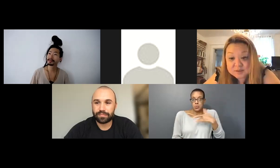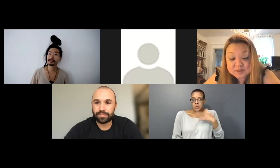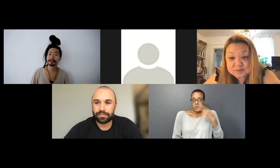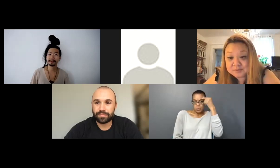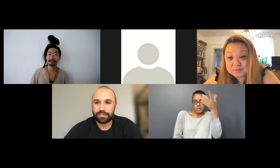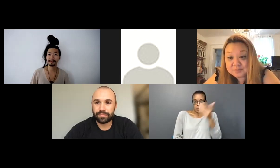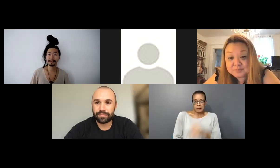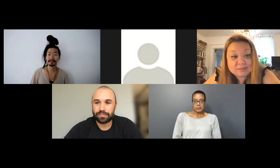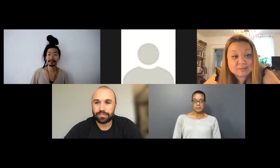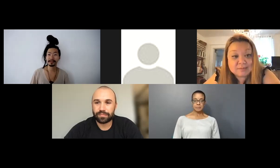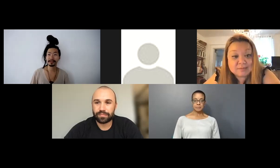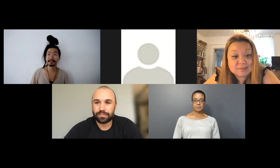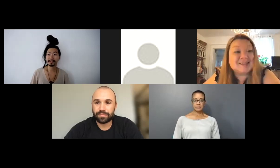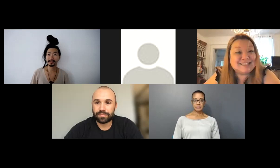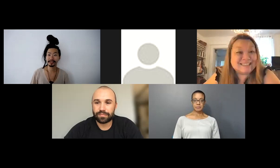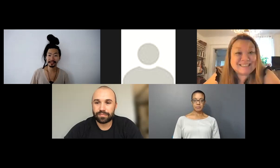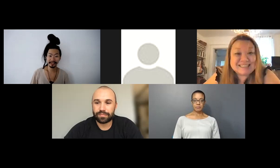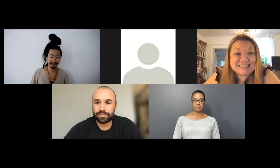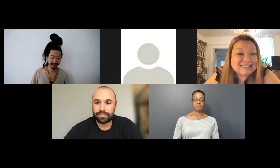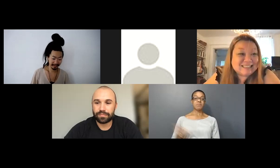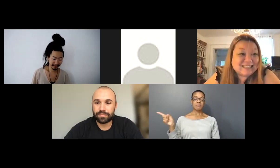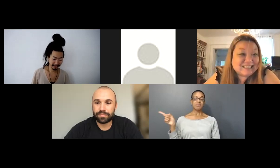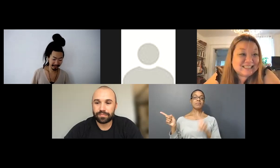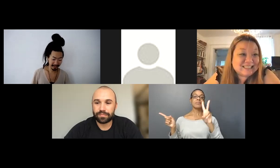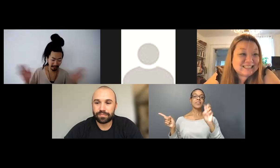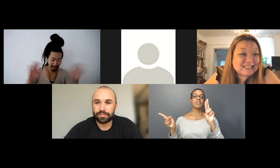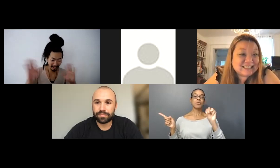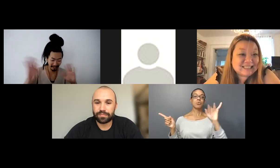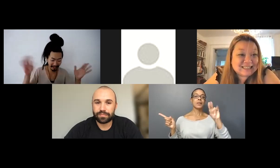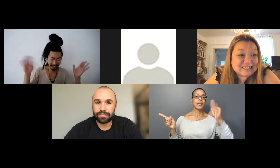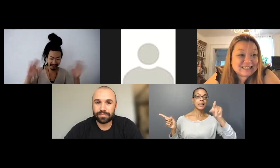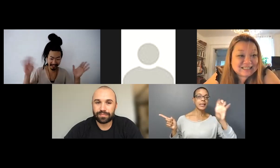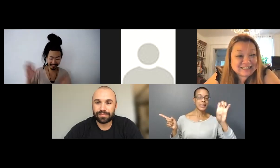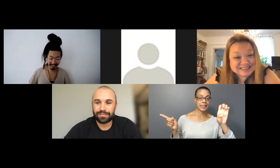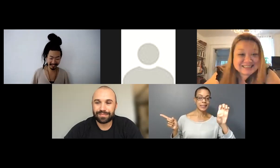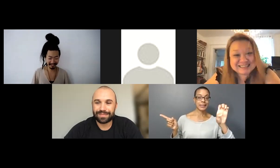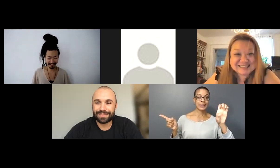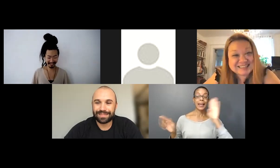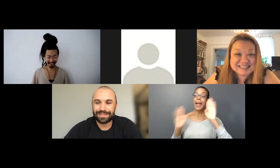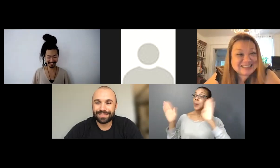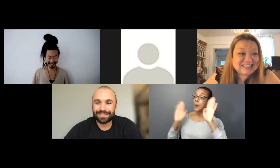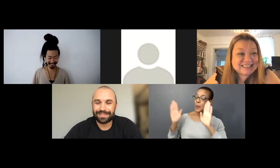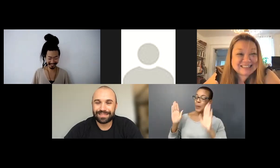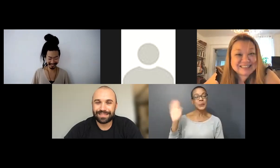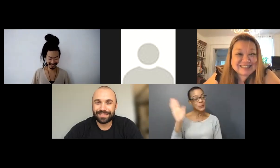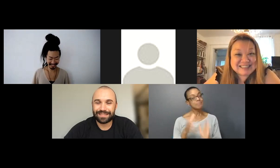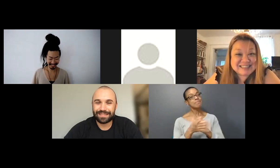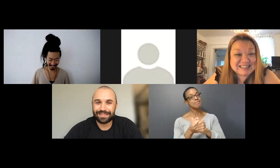I can just briefly share what I wrote. First of all good to see you! Hey Veronique!